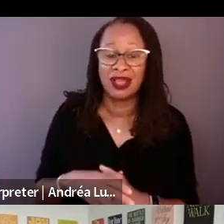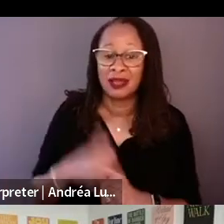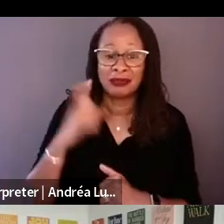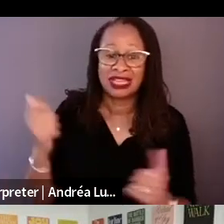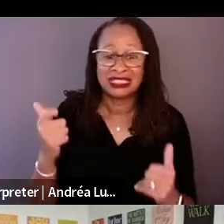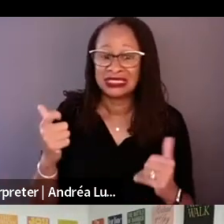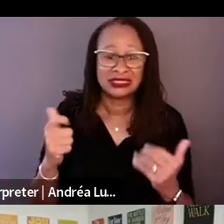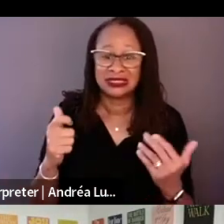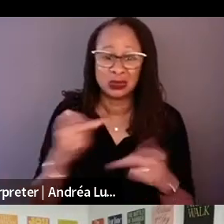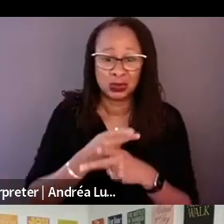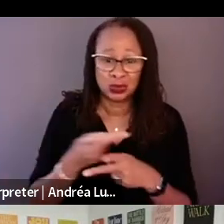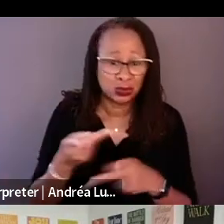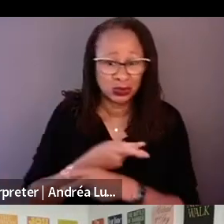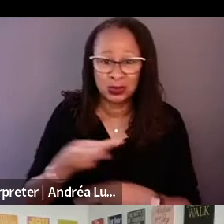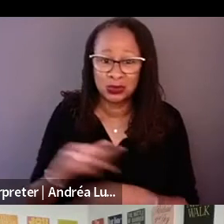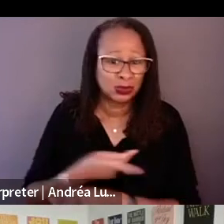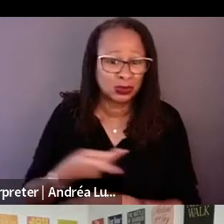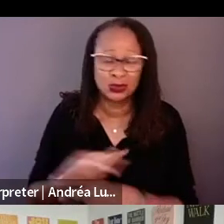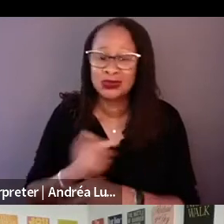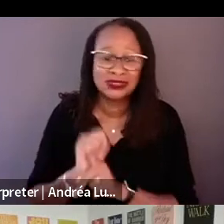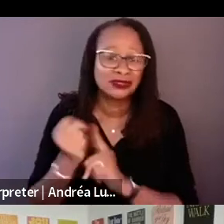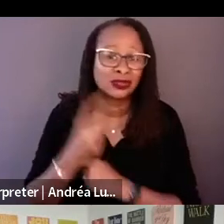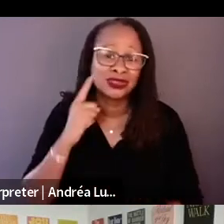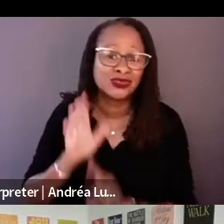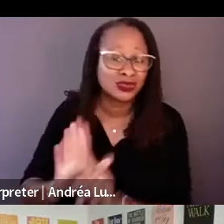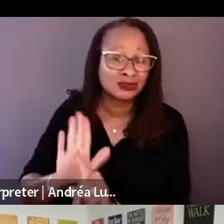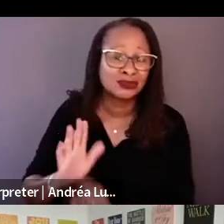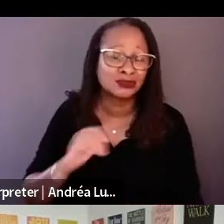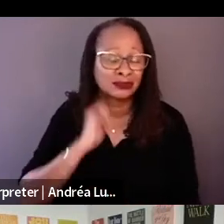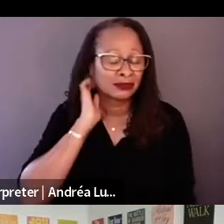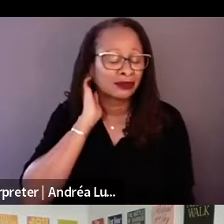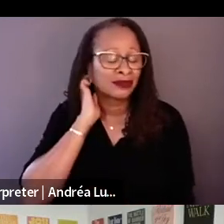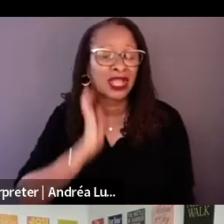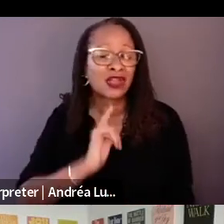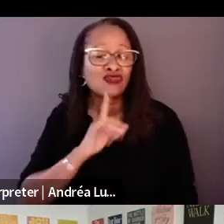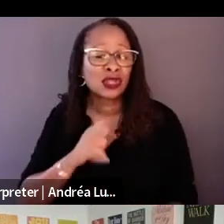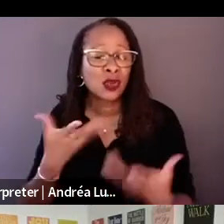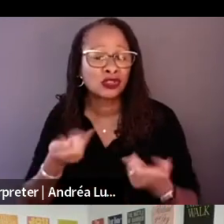I really wanted to try to highlight more courageous thing that is he did.